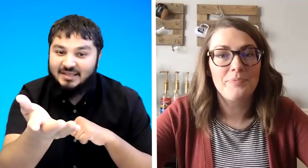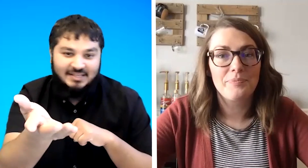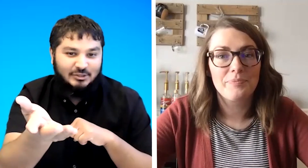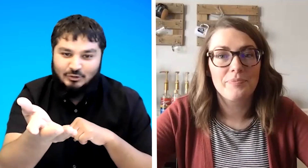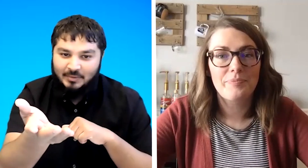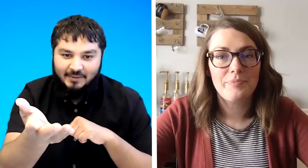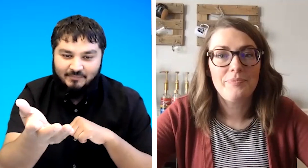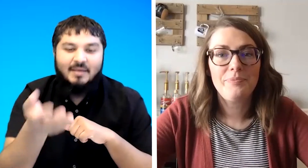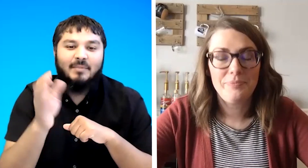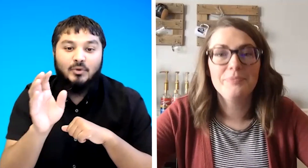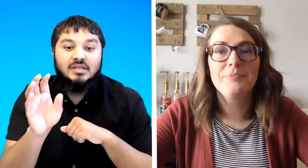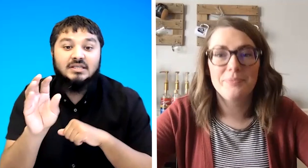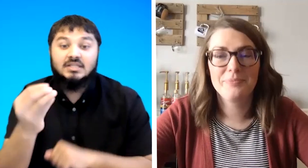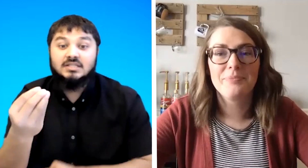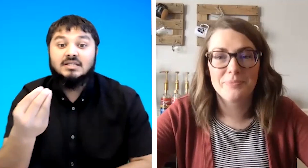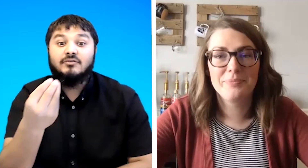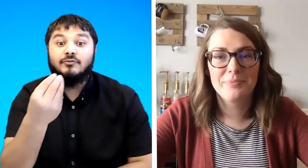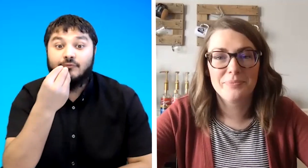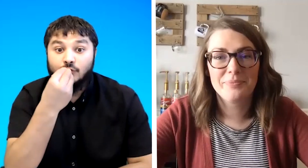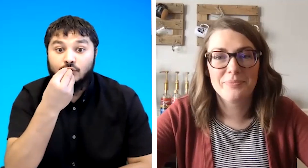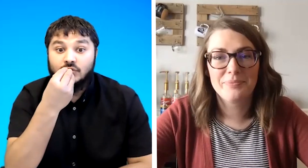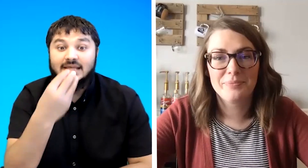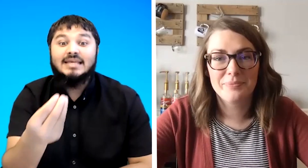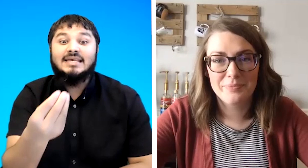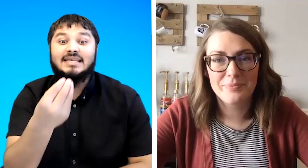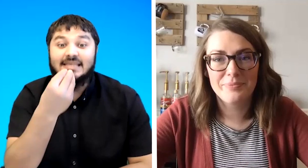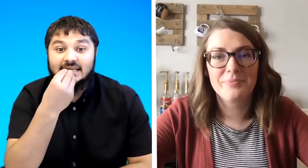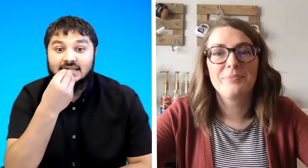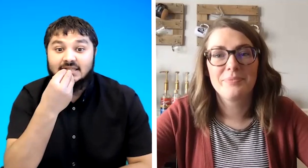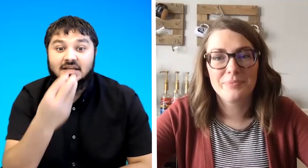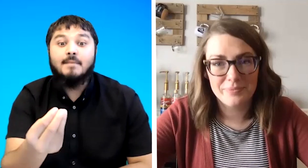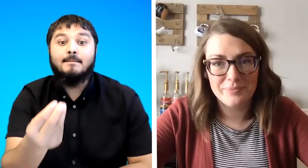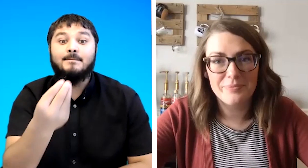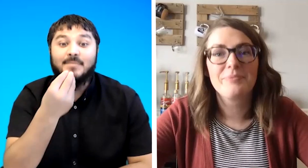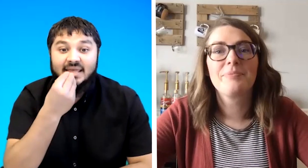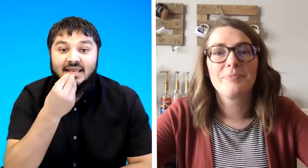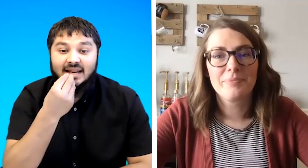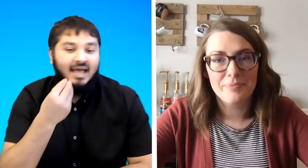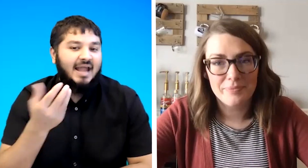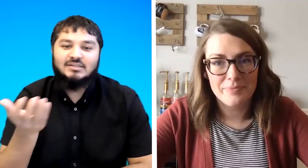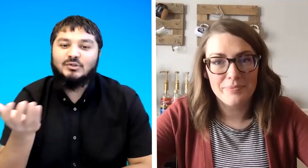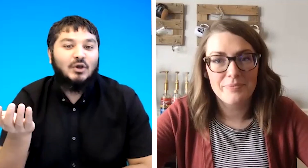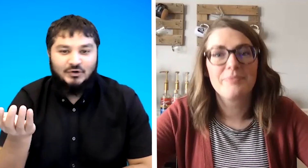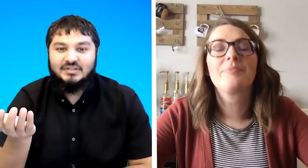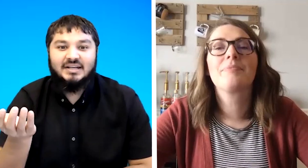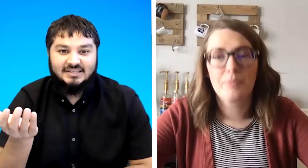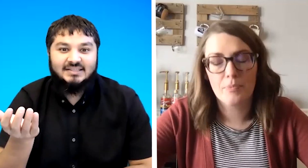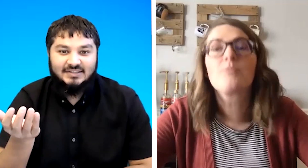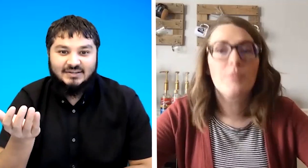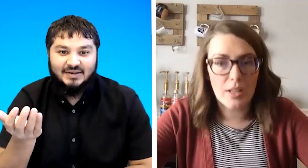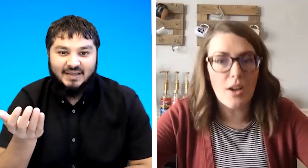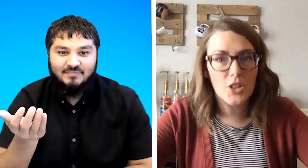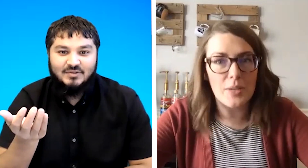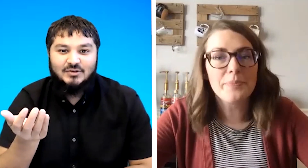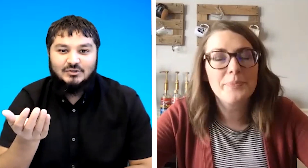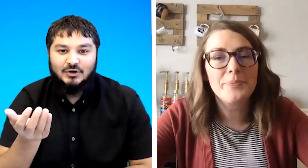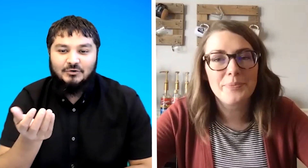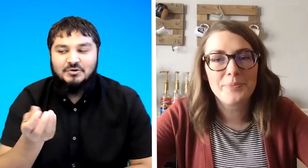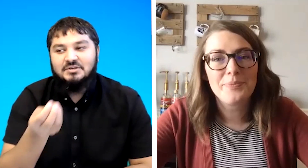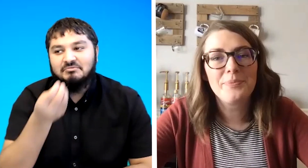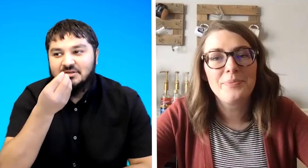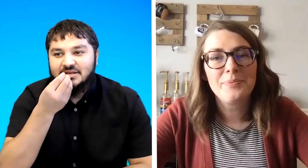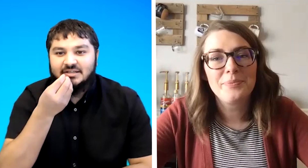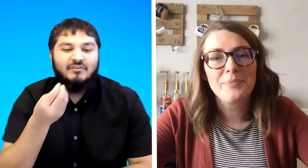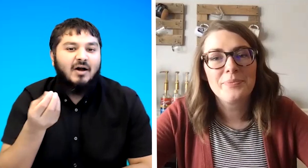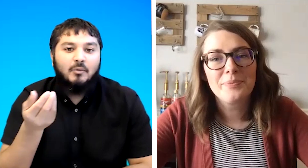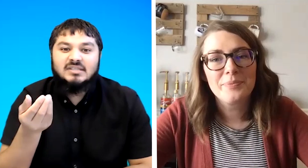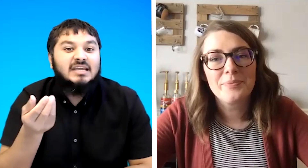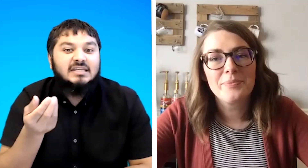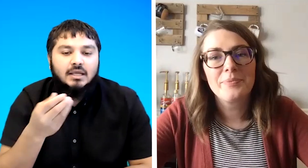sense to me but we teach food eat meat and it's on the context okay so eat if i was eating it